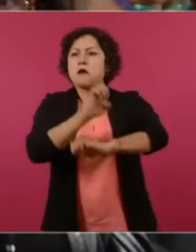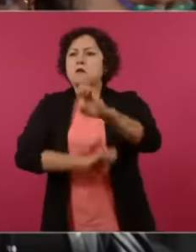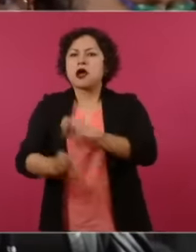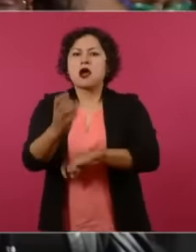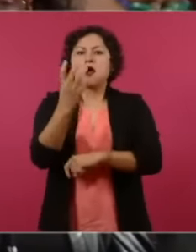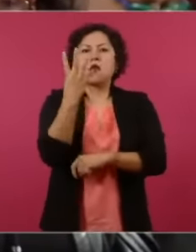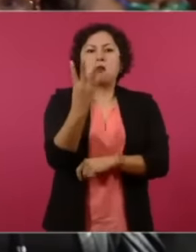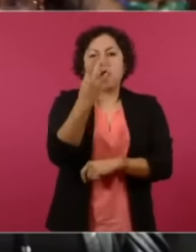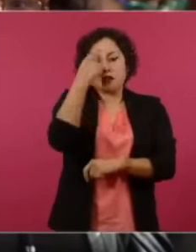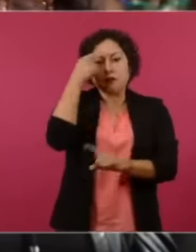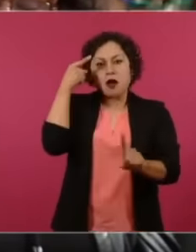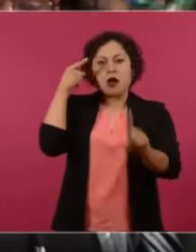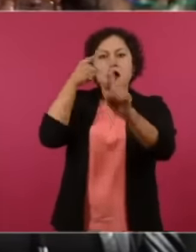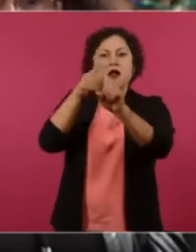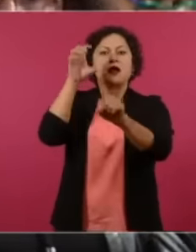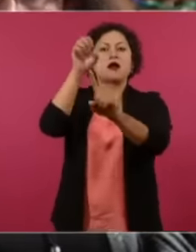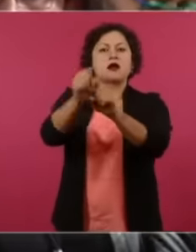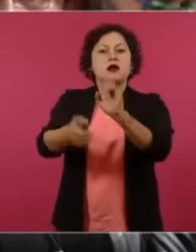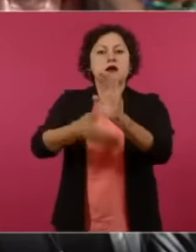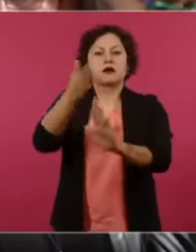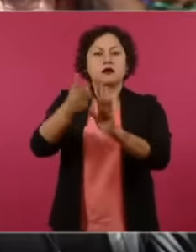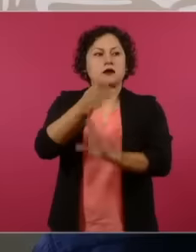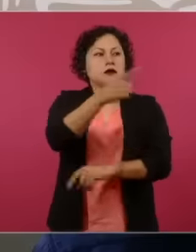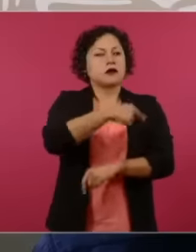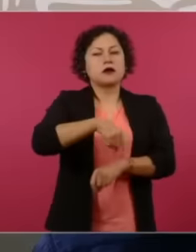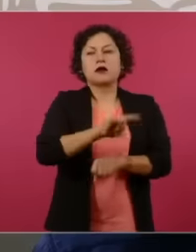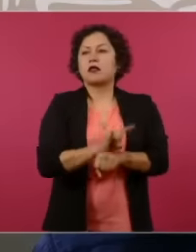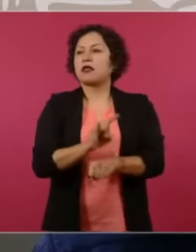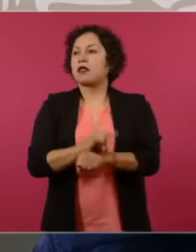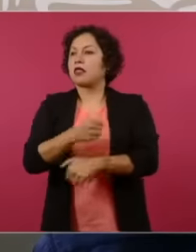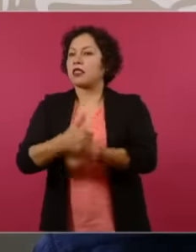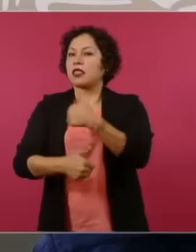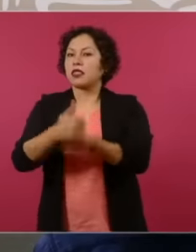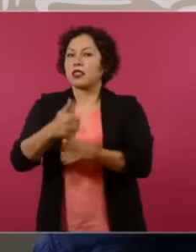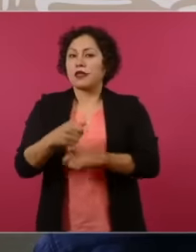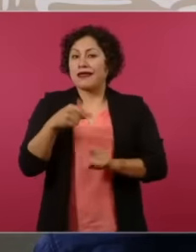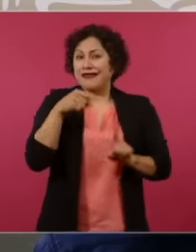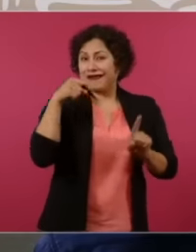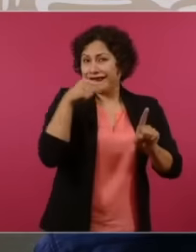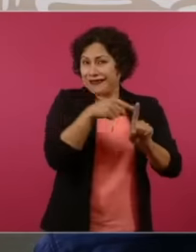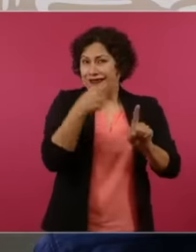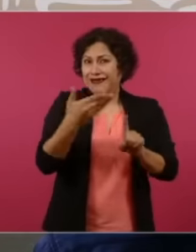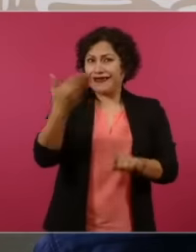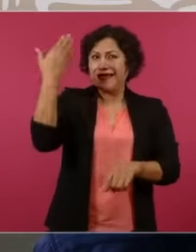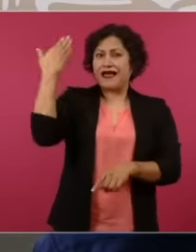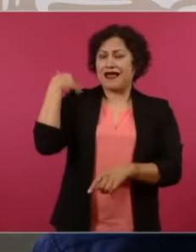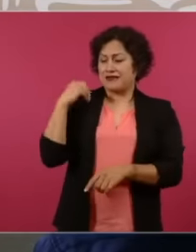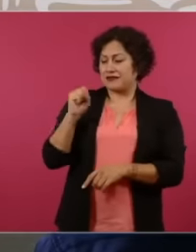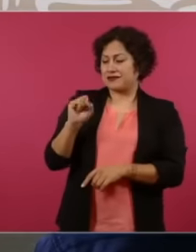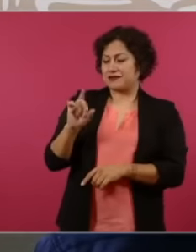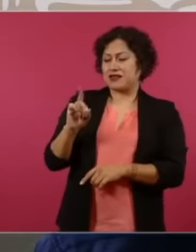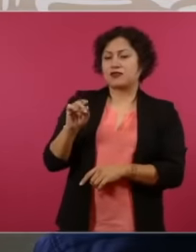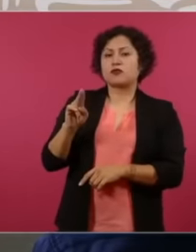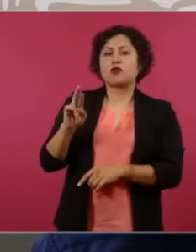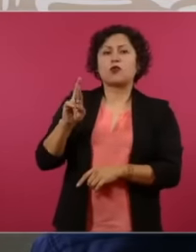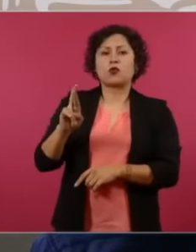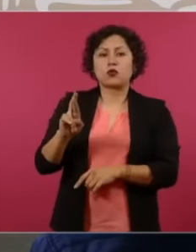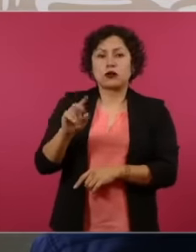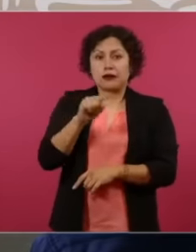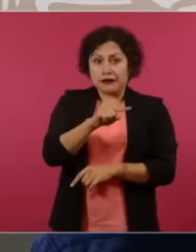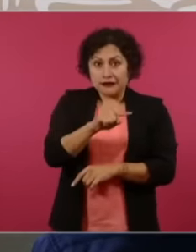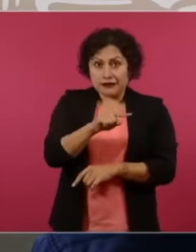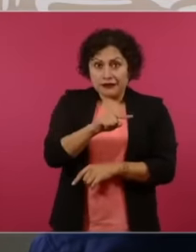for this work and he being the owner of sidur Right now with Durazo he signed the supposed